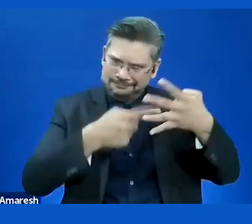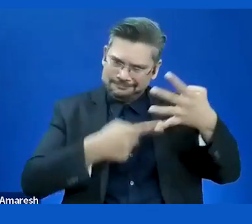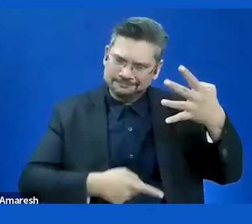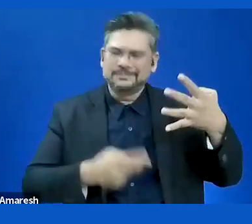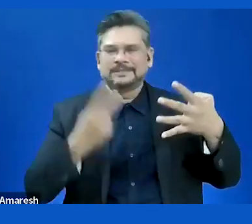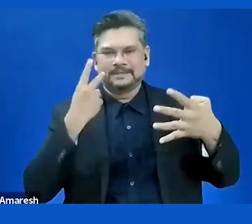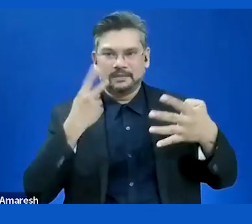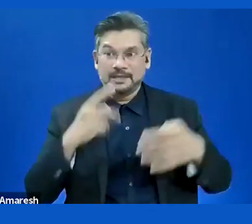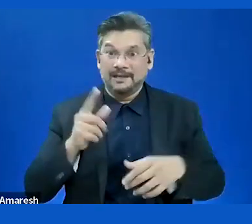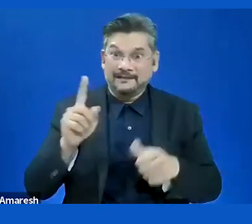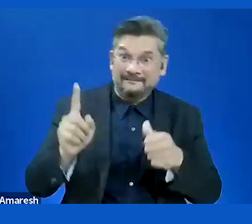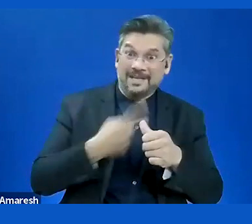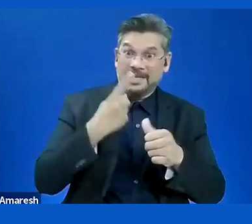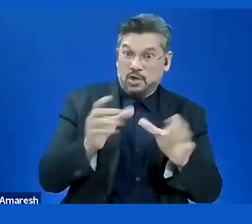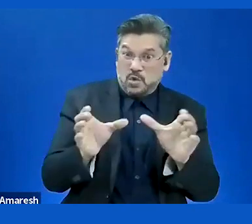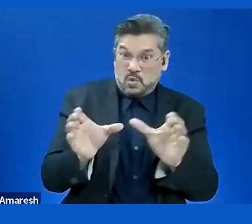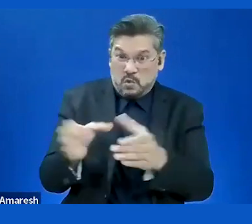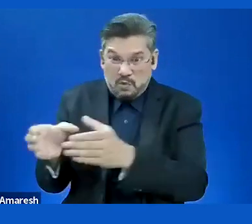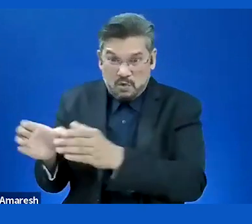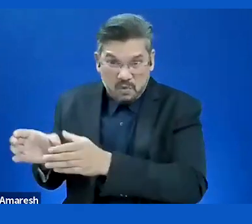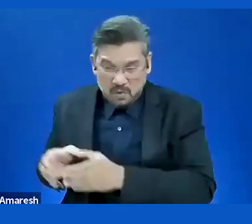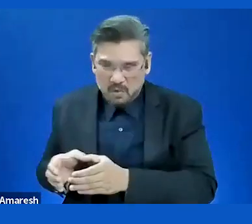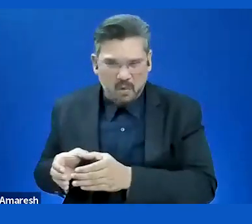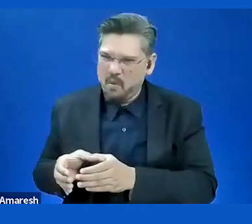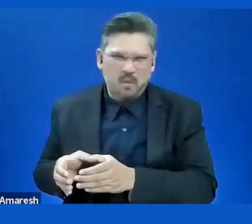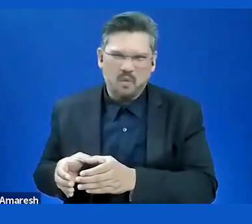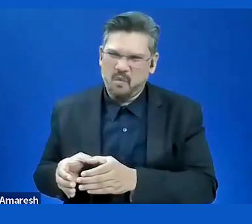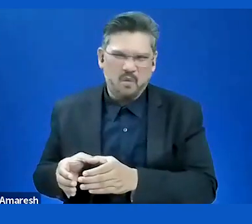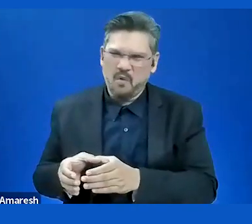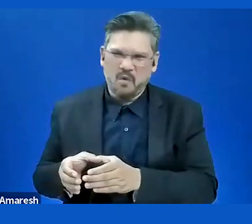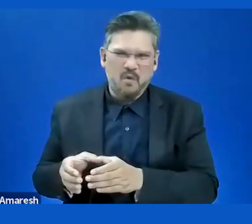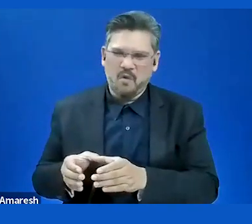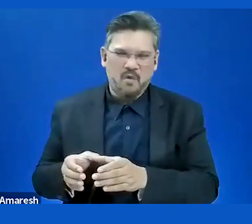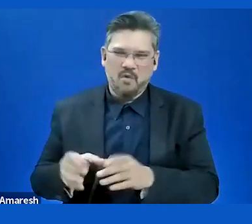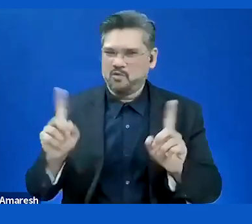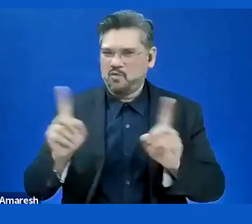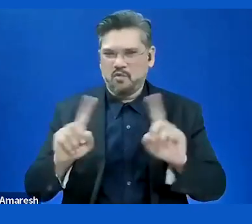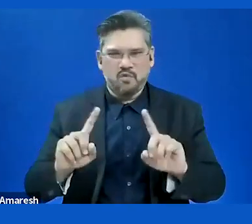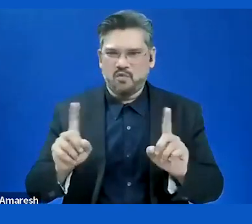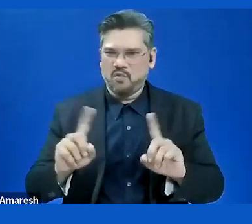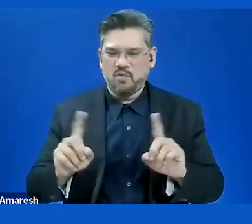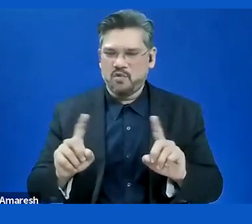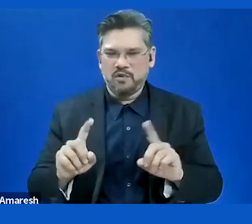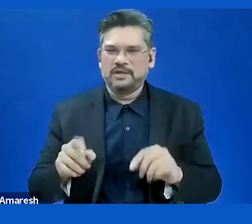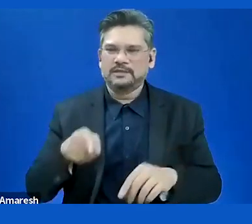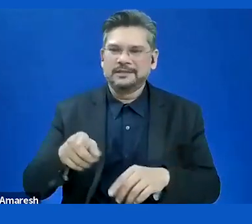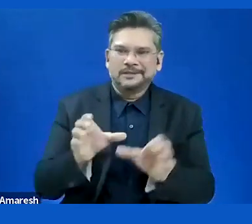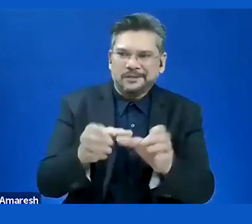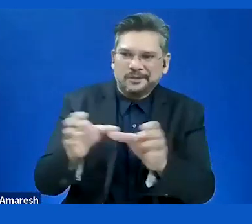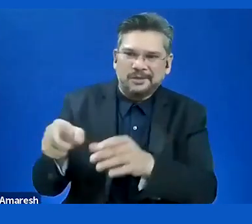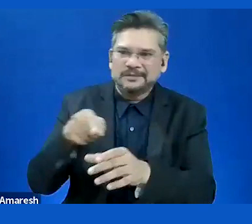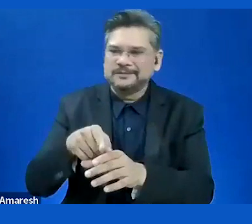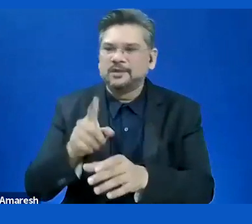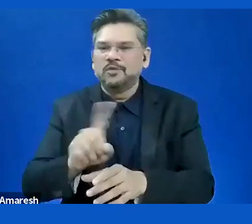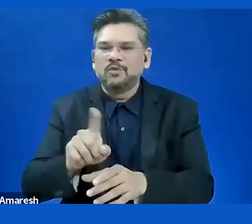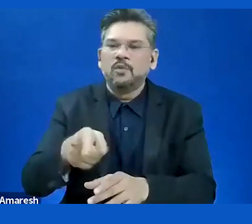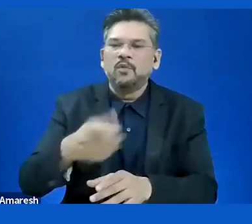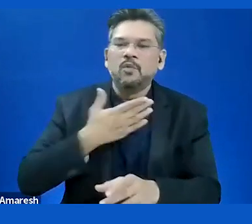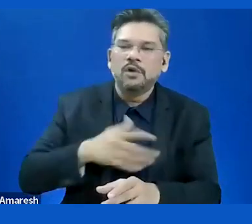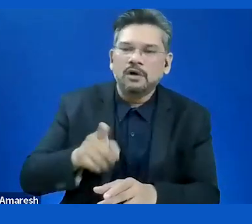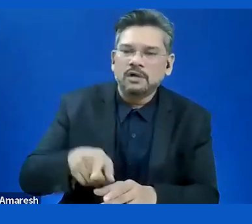you quickly become concerned with how many groups, this does that and that and another does this, not